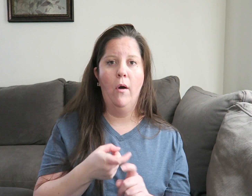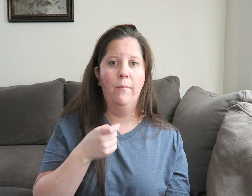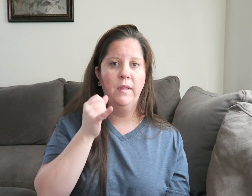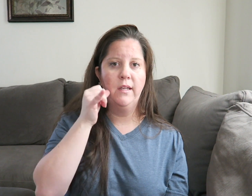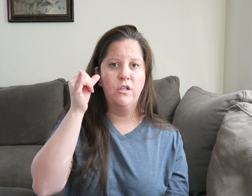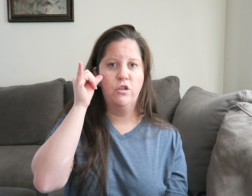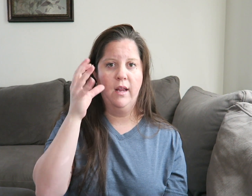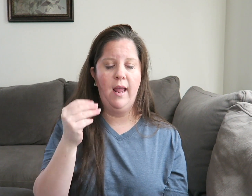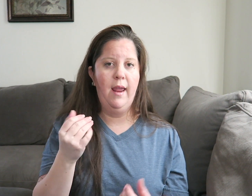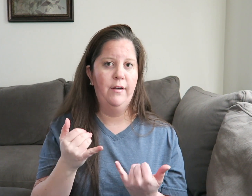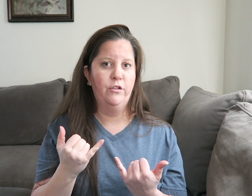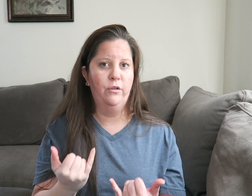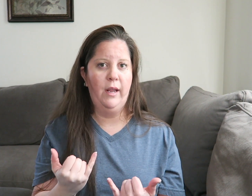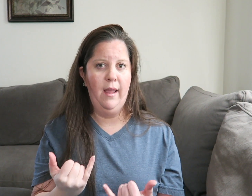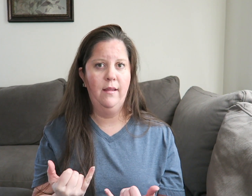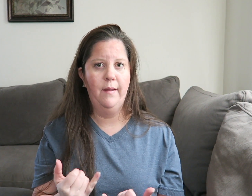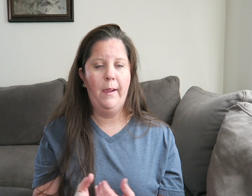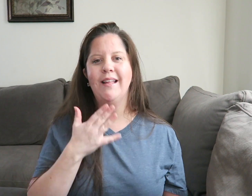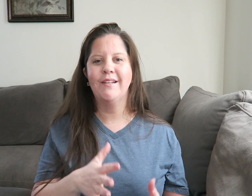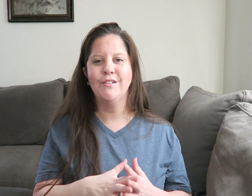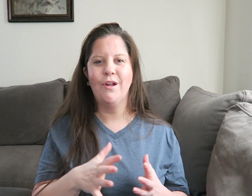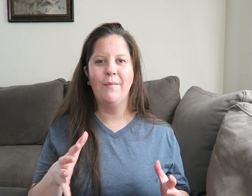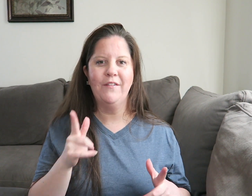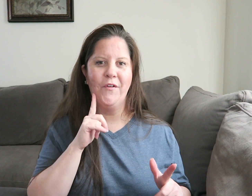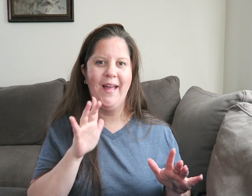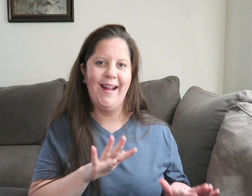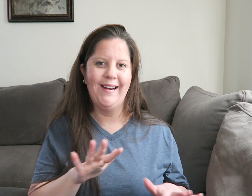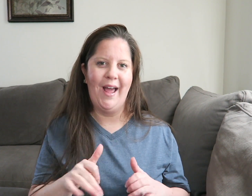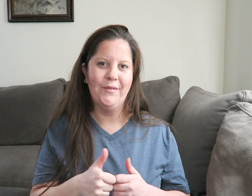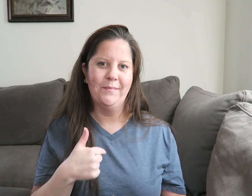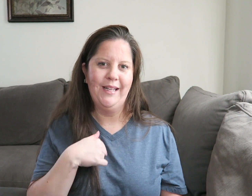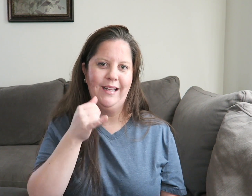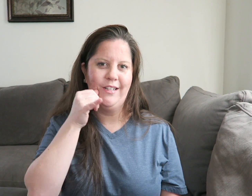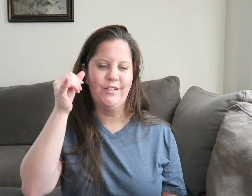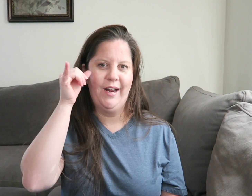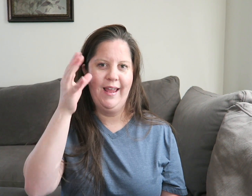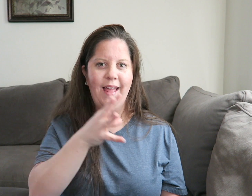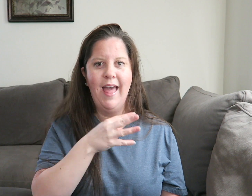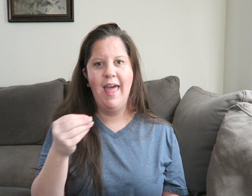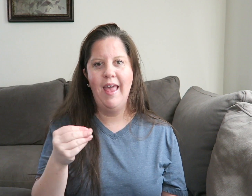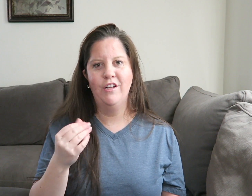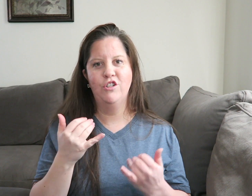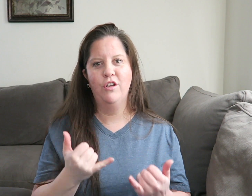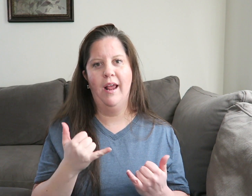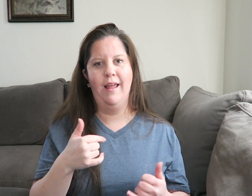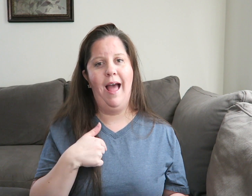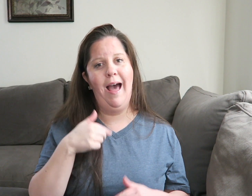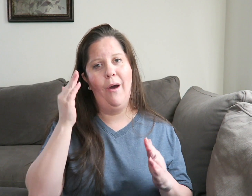From yesterday and today. Thank you so much for hanging out with me yesterday and today.